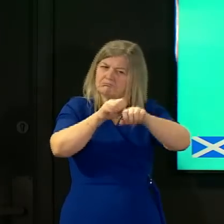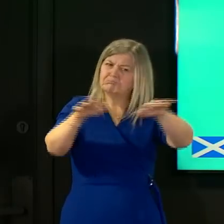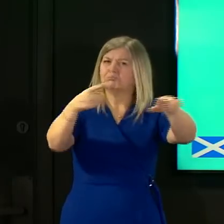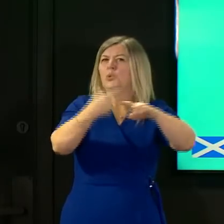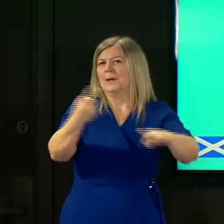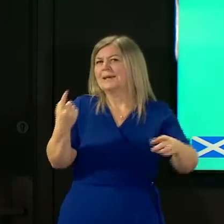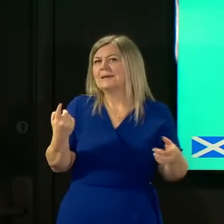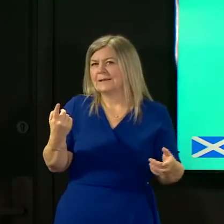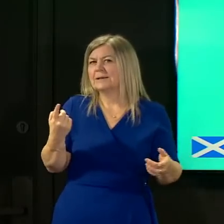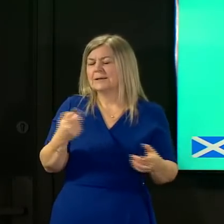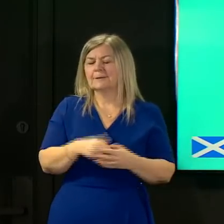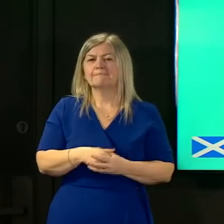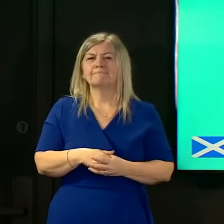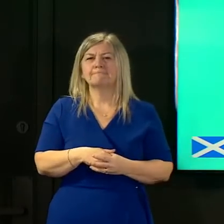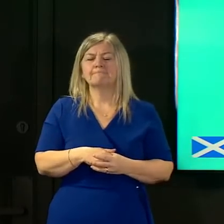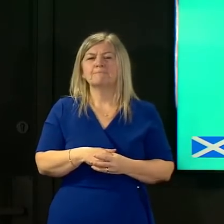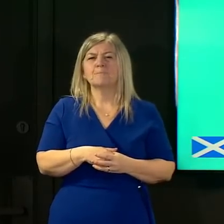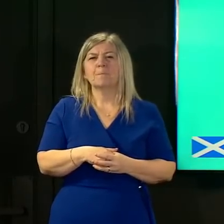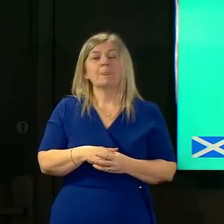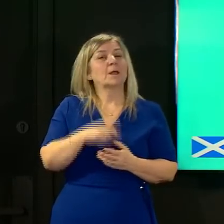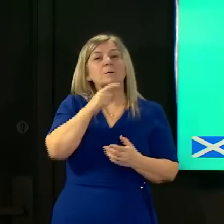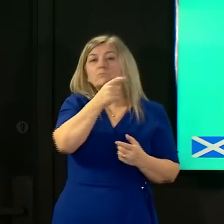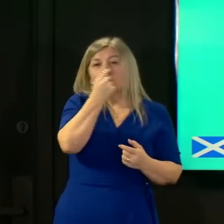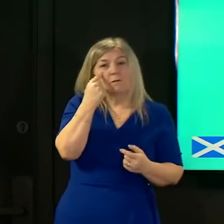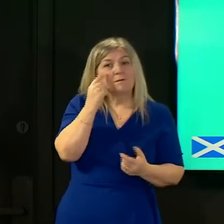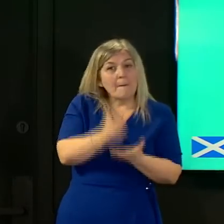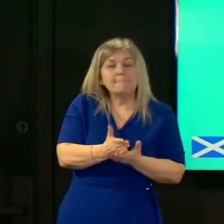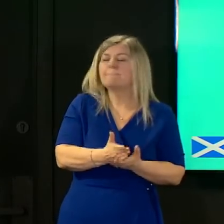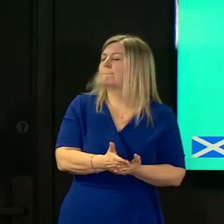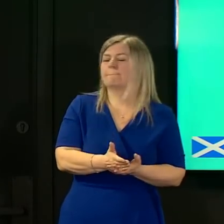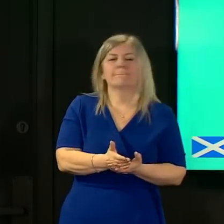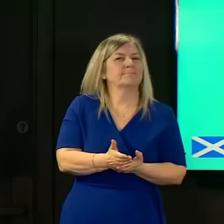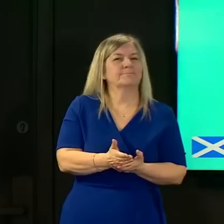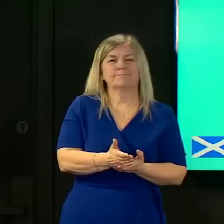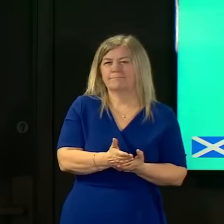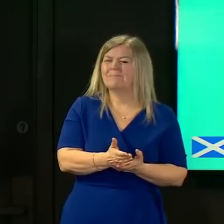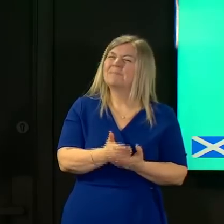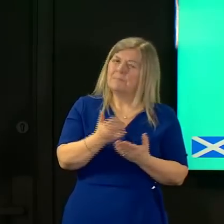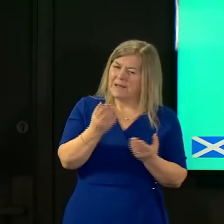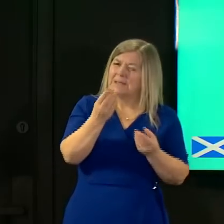body's immune response that's not proven yet and further work has been undertaken to assess